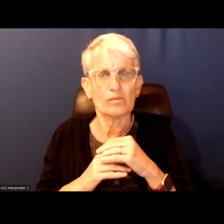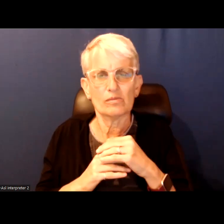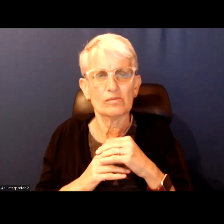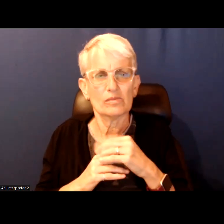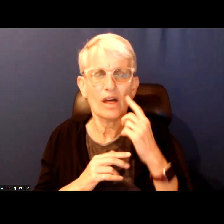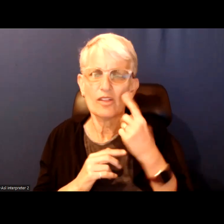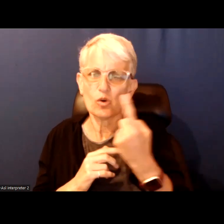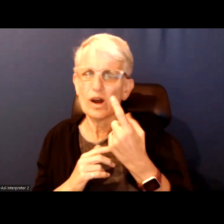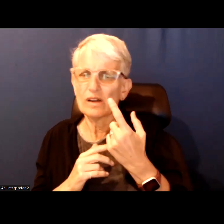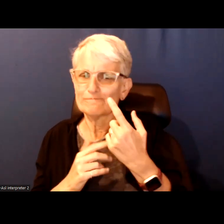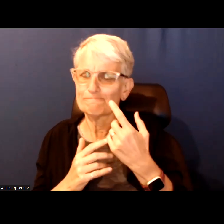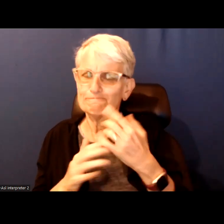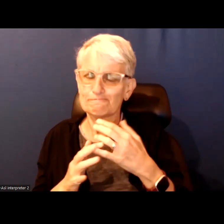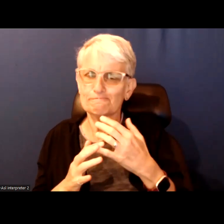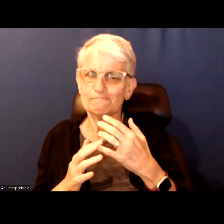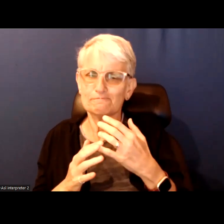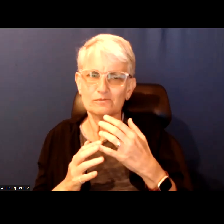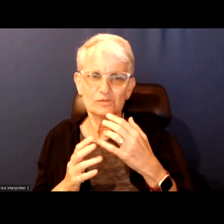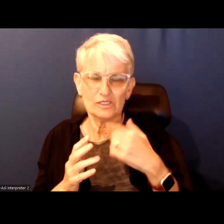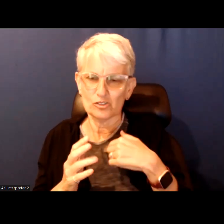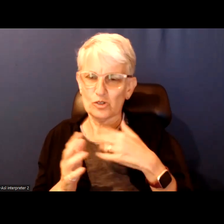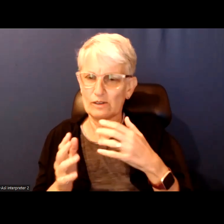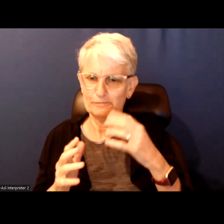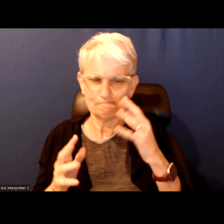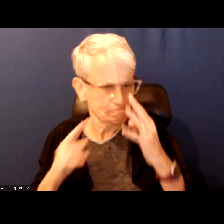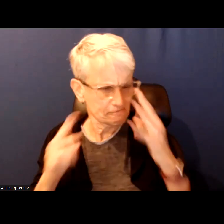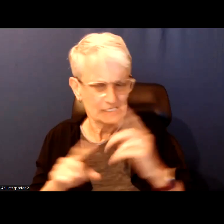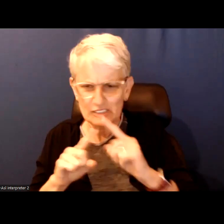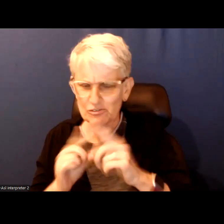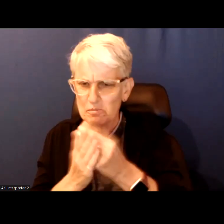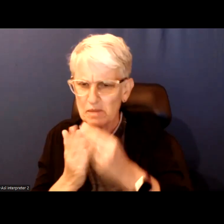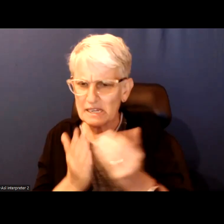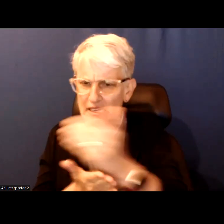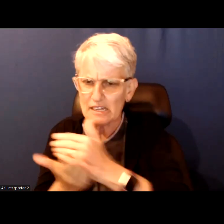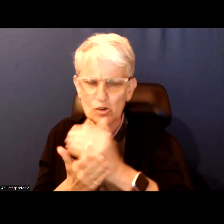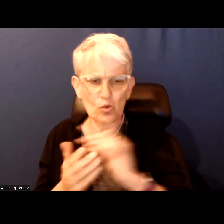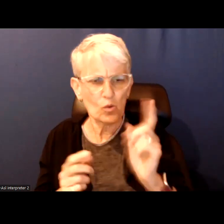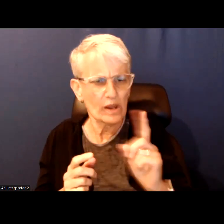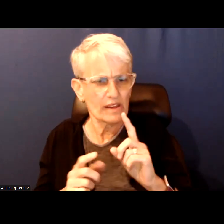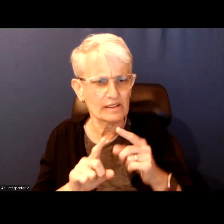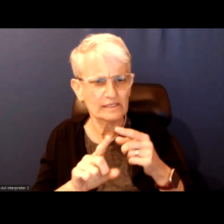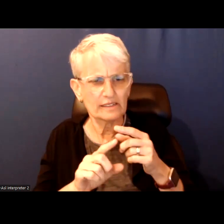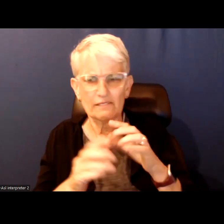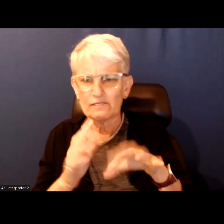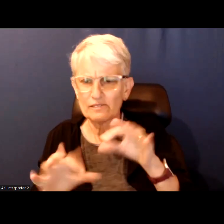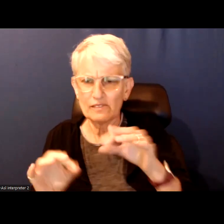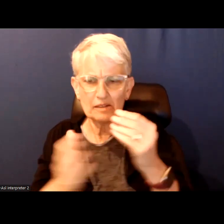One of the biggest thing is creating targeted revenue streams to fund the things I need